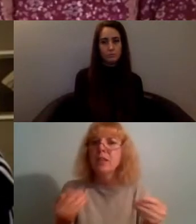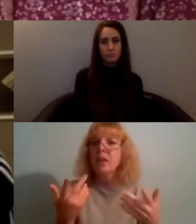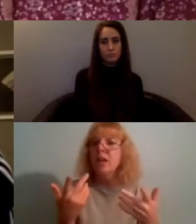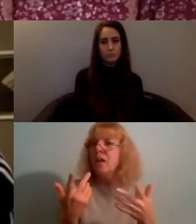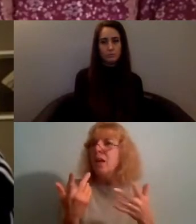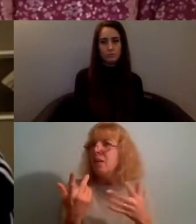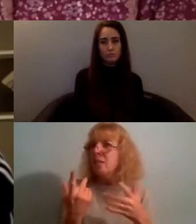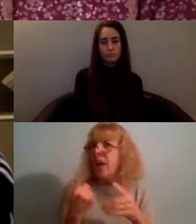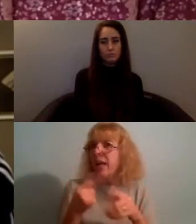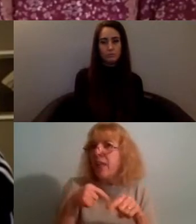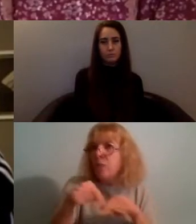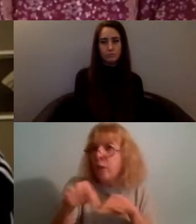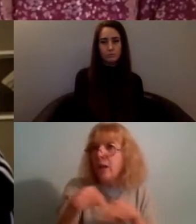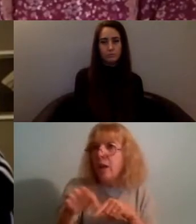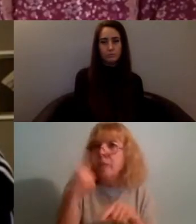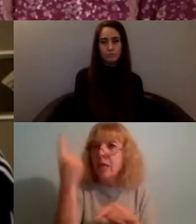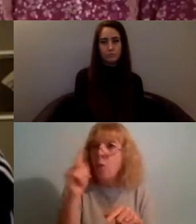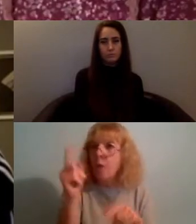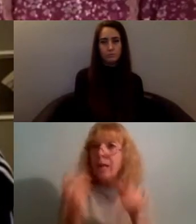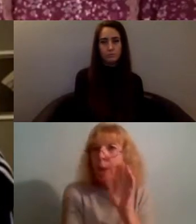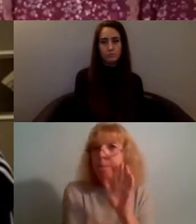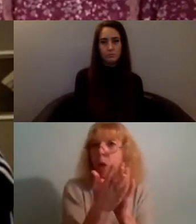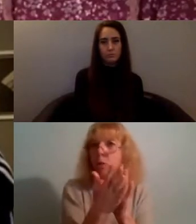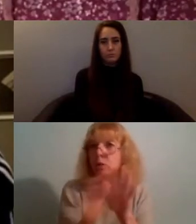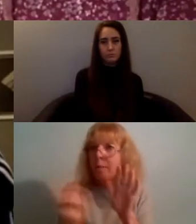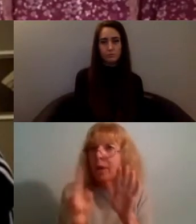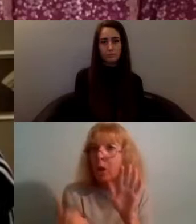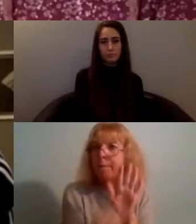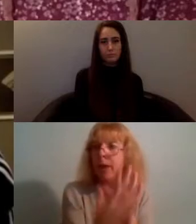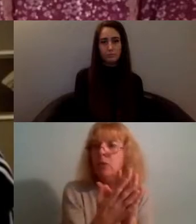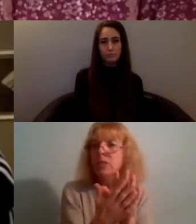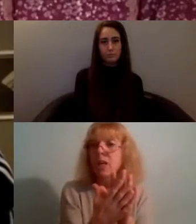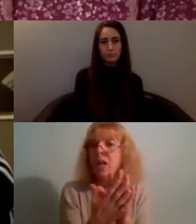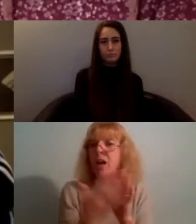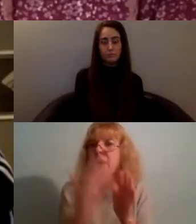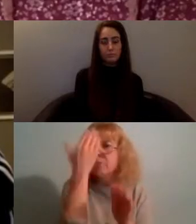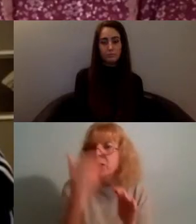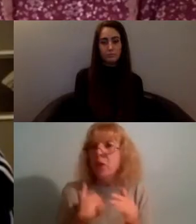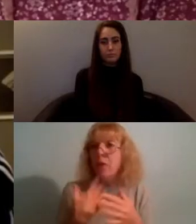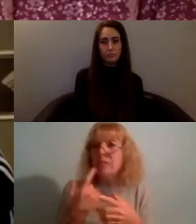am I gonna post and it's I don't know if it's like an addiction I don't know it's very it's strange